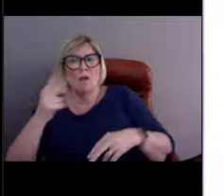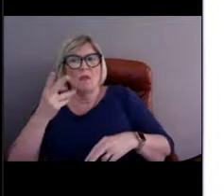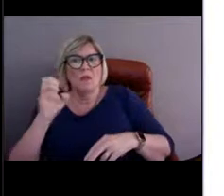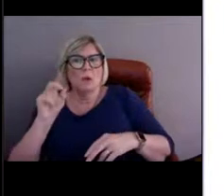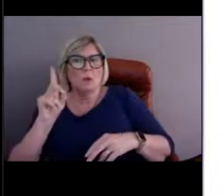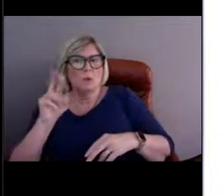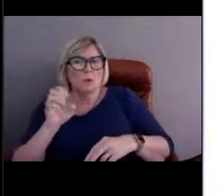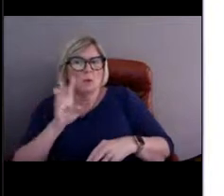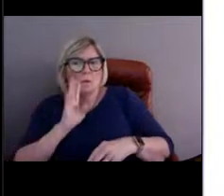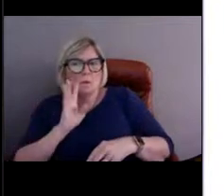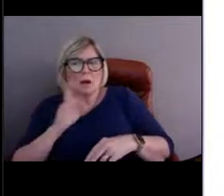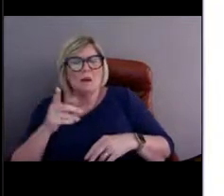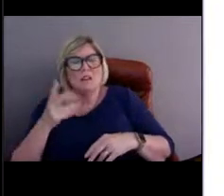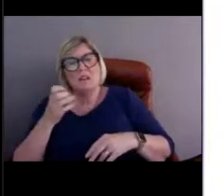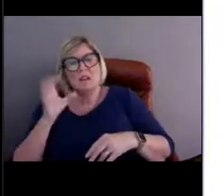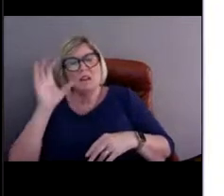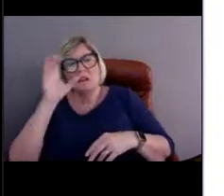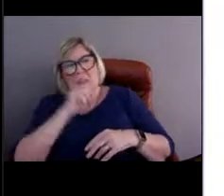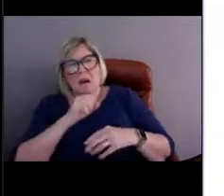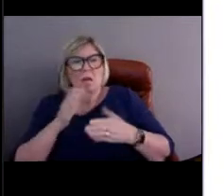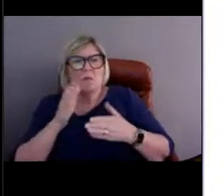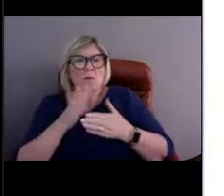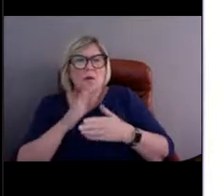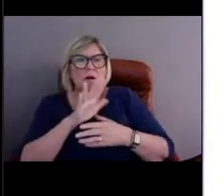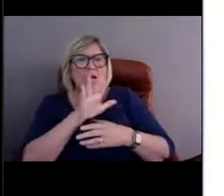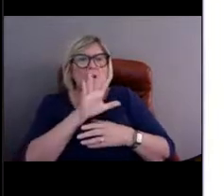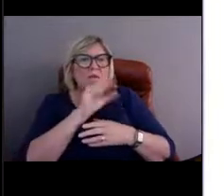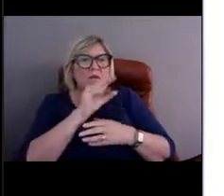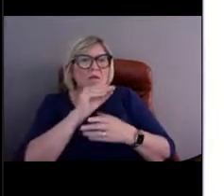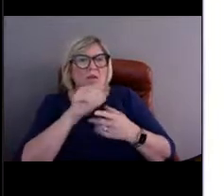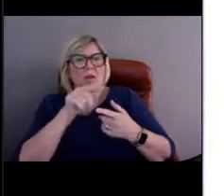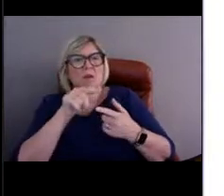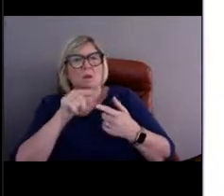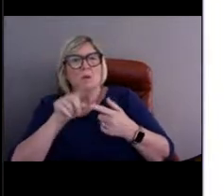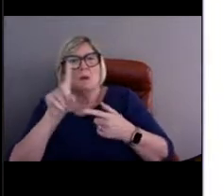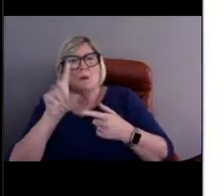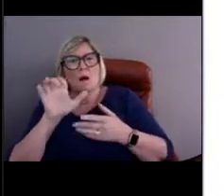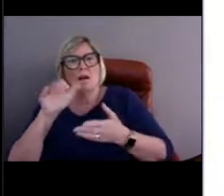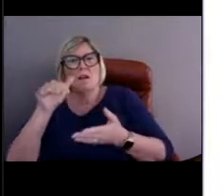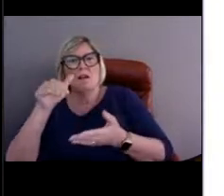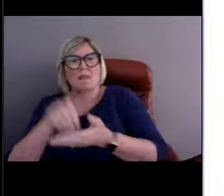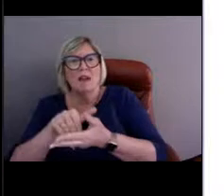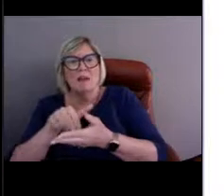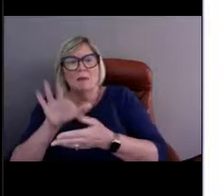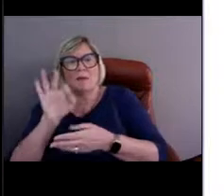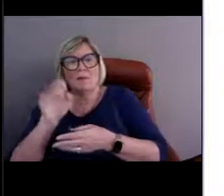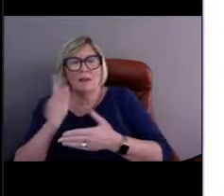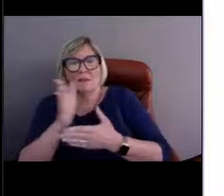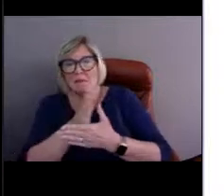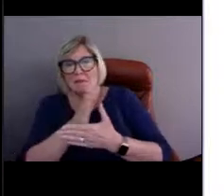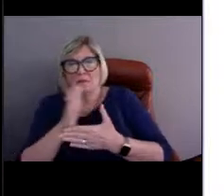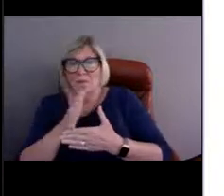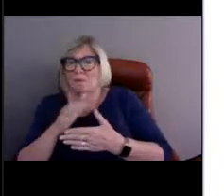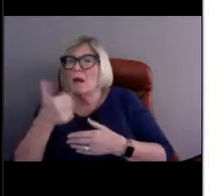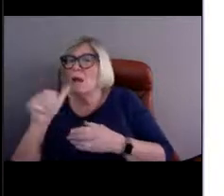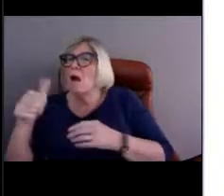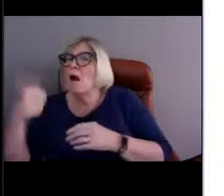between 50 and 100,000 feet. 50,000 and 100,000 feet. Do we have any other guesses?